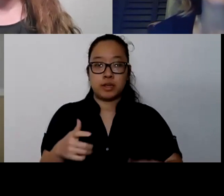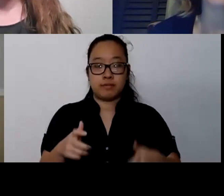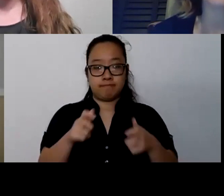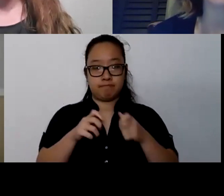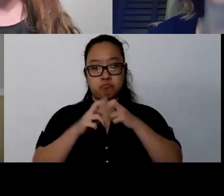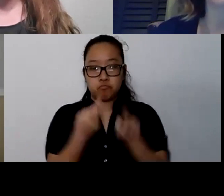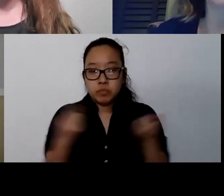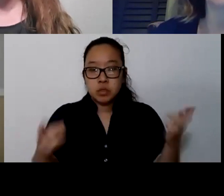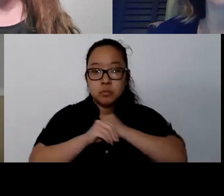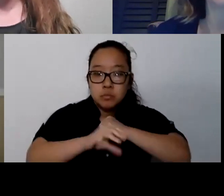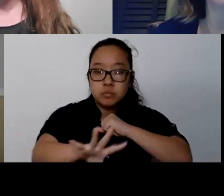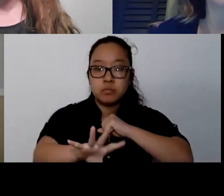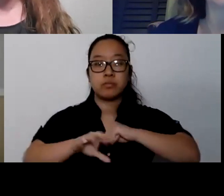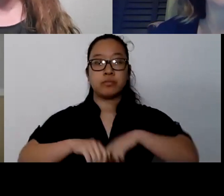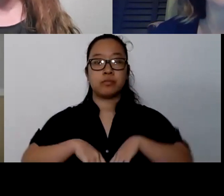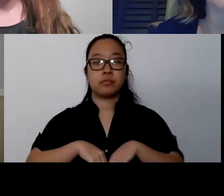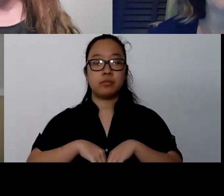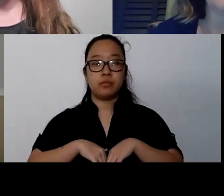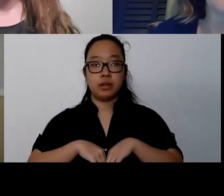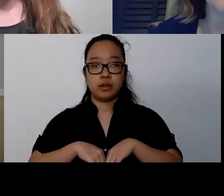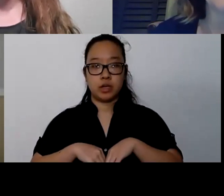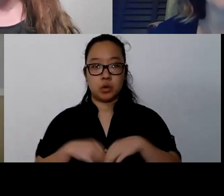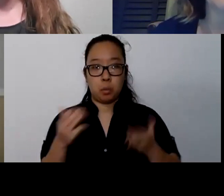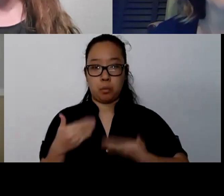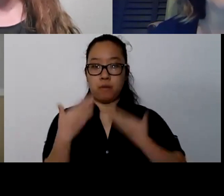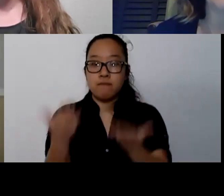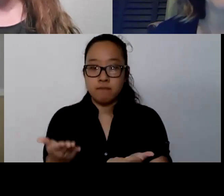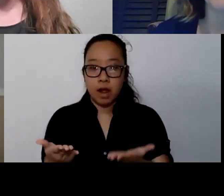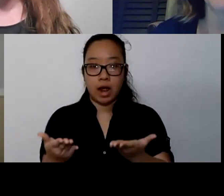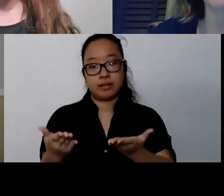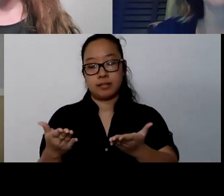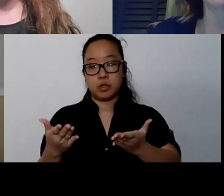and getting those needs met for our families and our youth and our community as a whole,